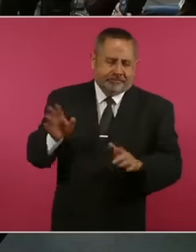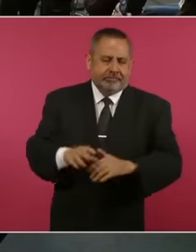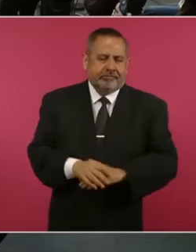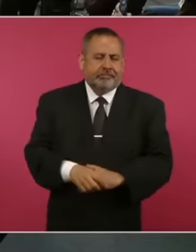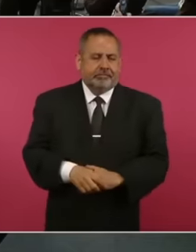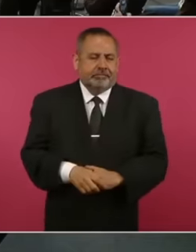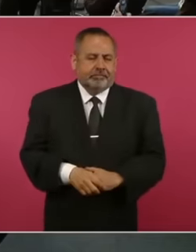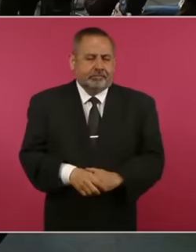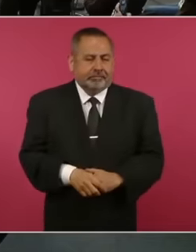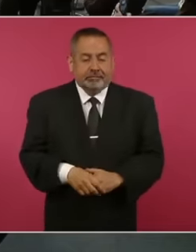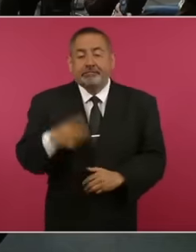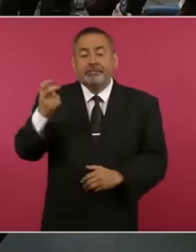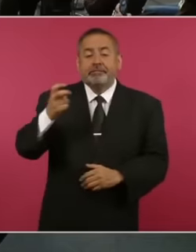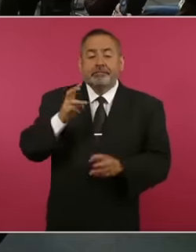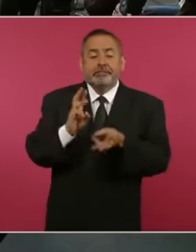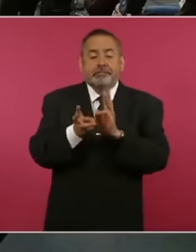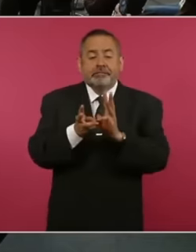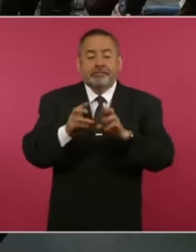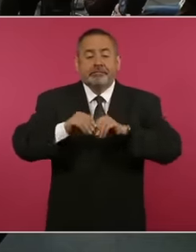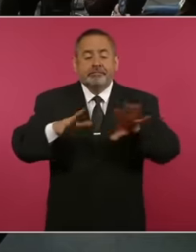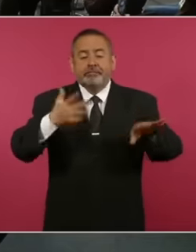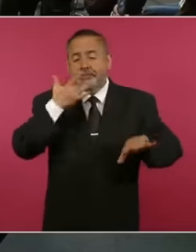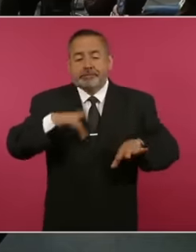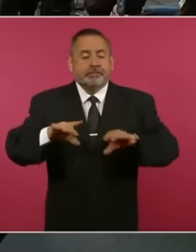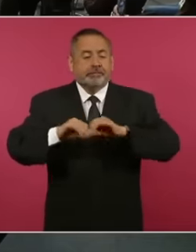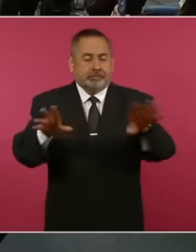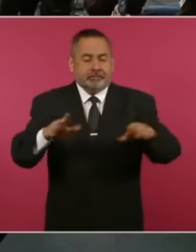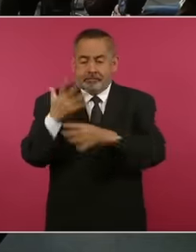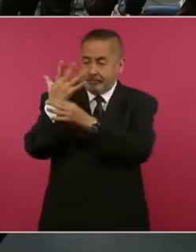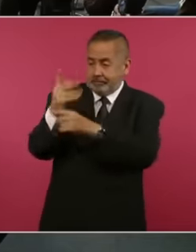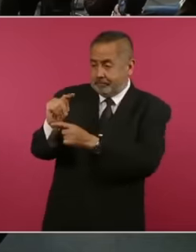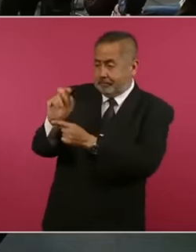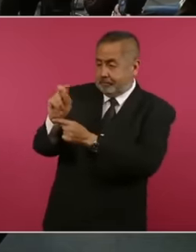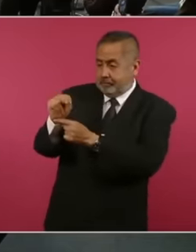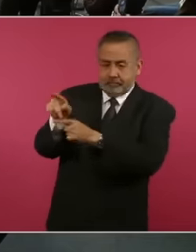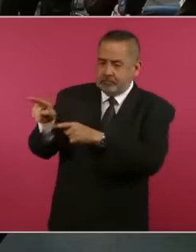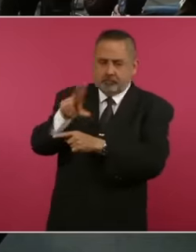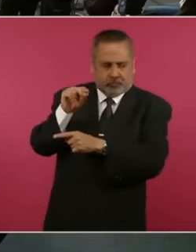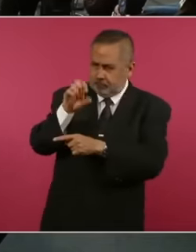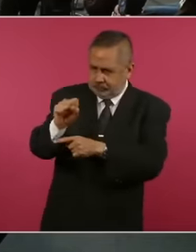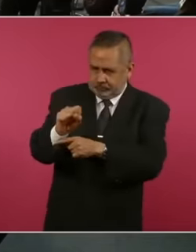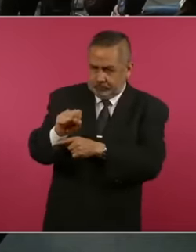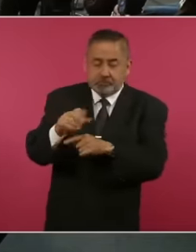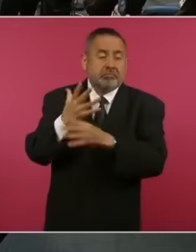circulated on WhatsApp, which is false, which is not from Telemundo but which is attributed to it. Telemundo and it